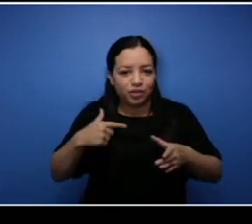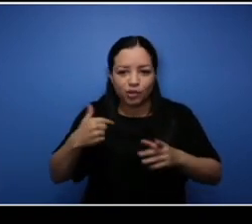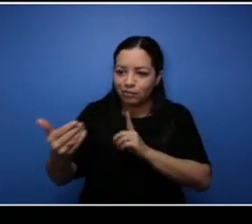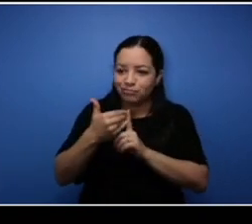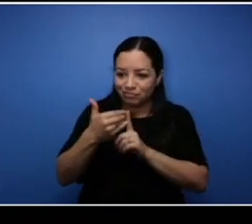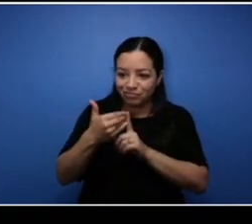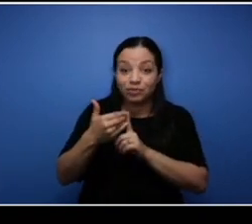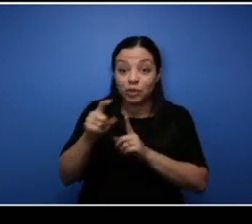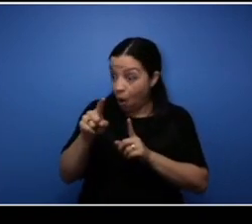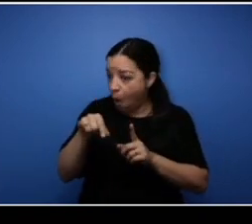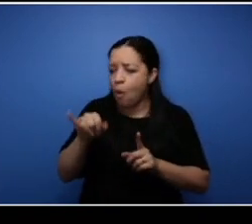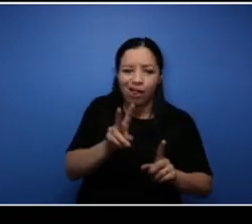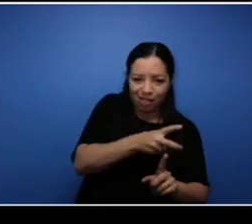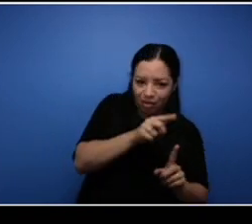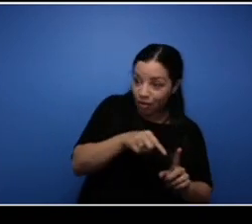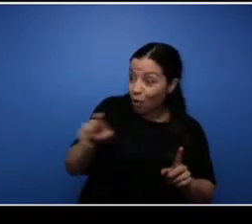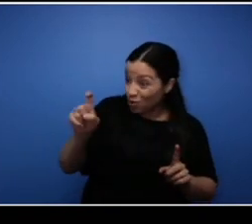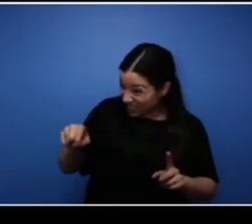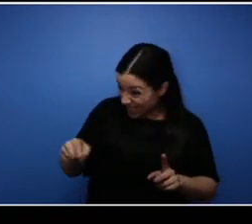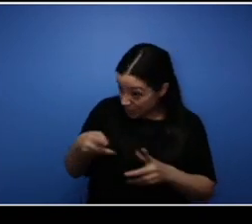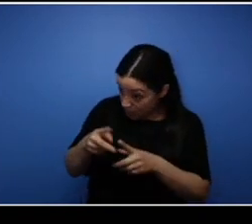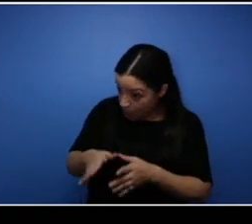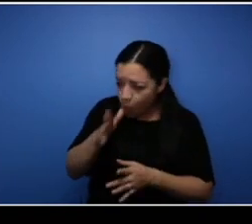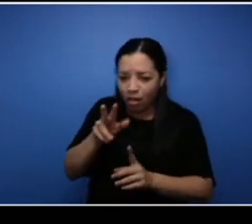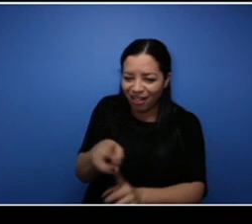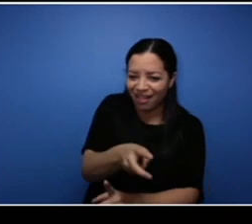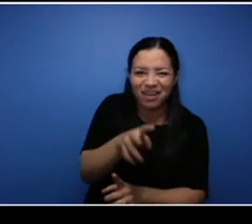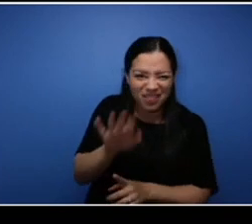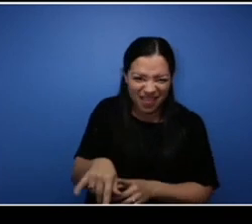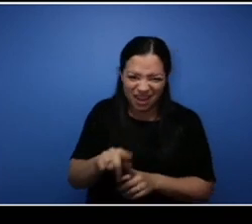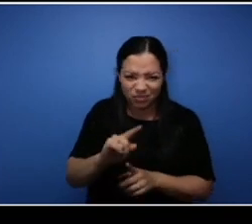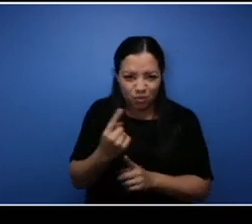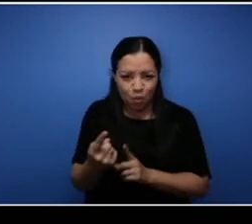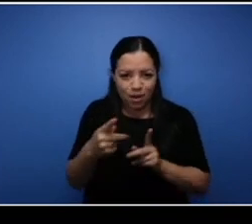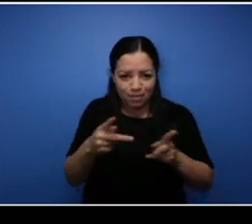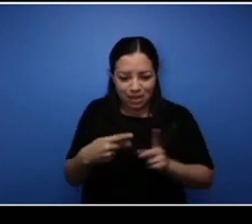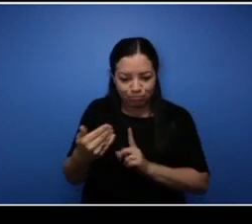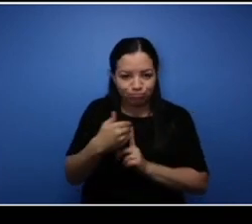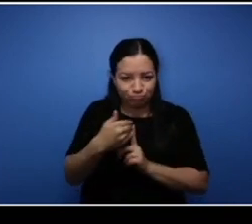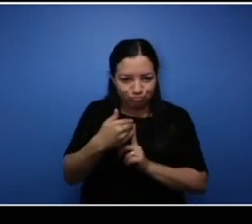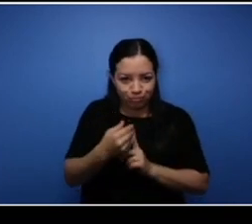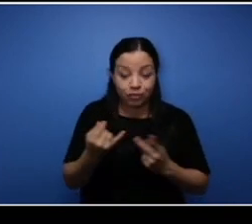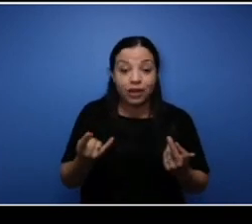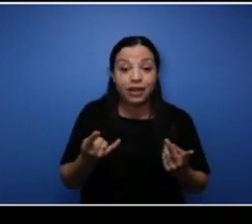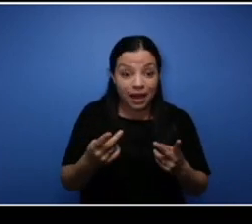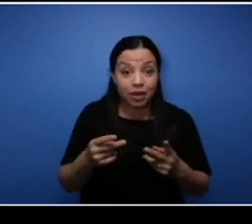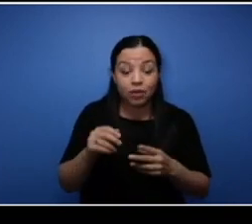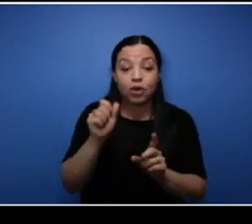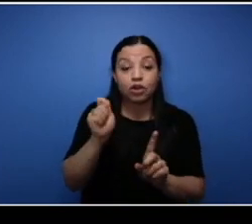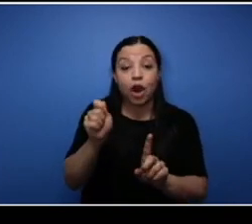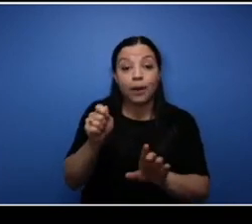every union, we're just working to deal with the carpenters union right now, so our access